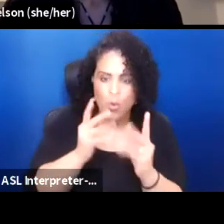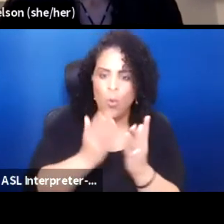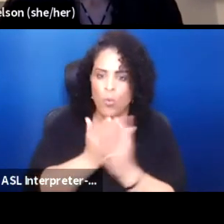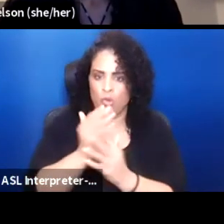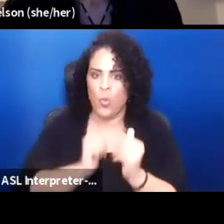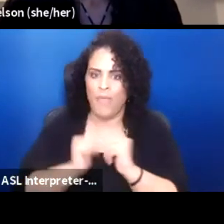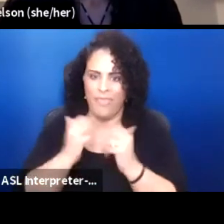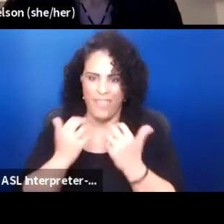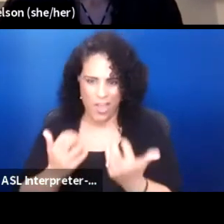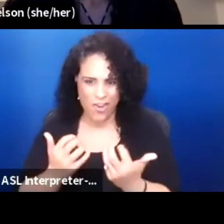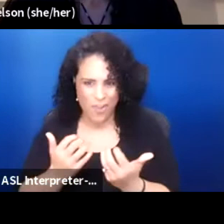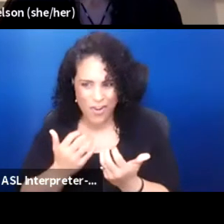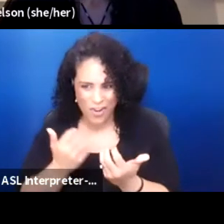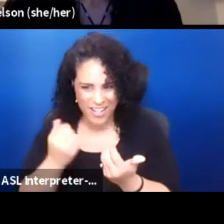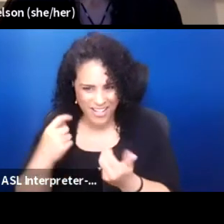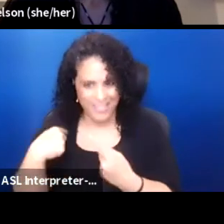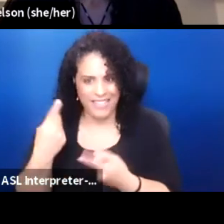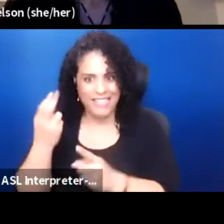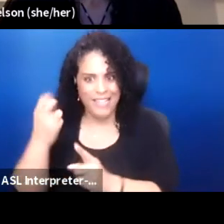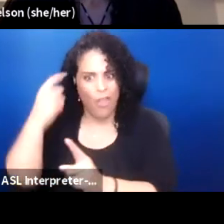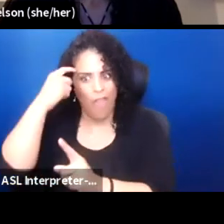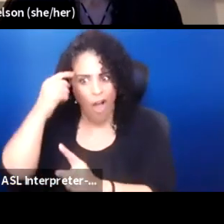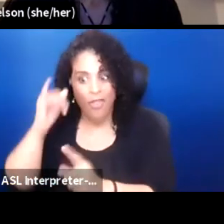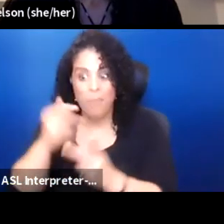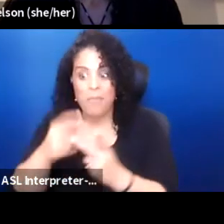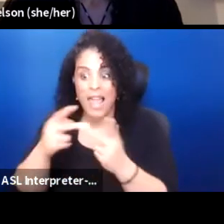since he saw it as a place where we came together,